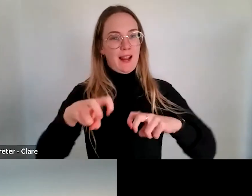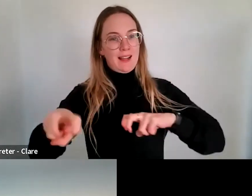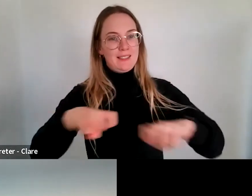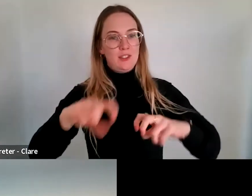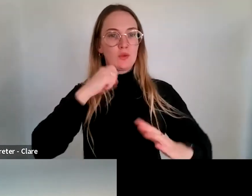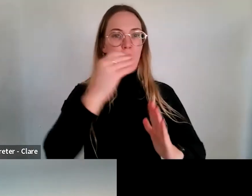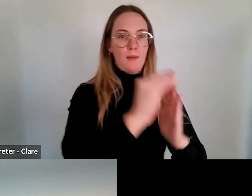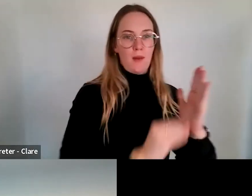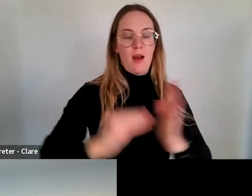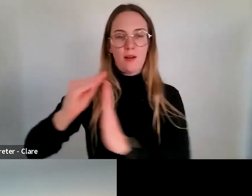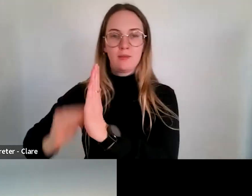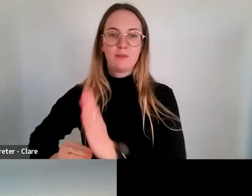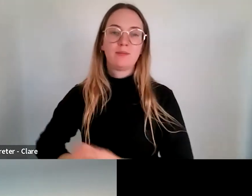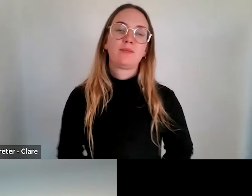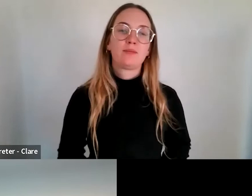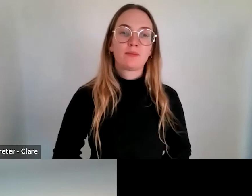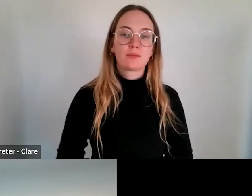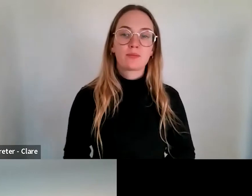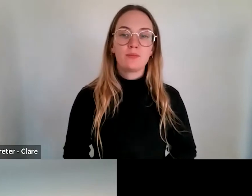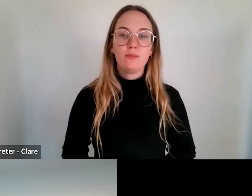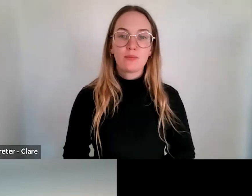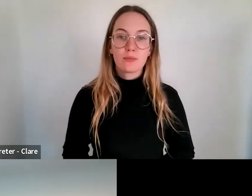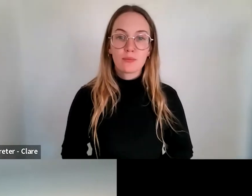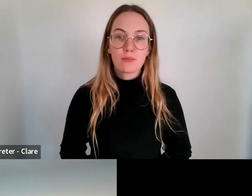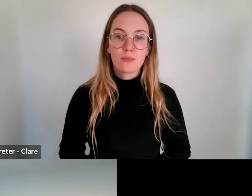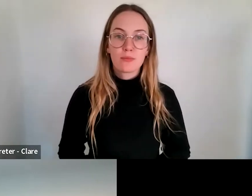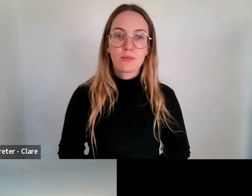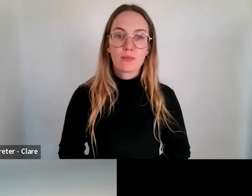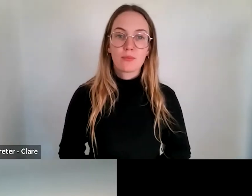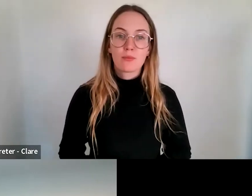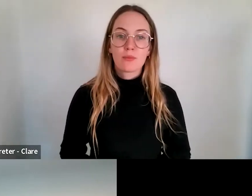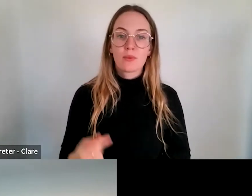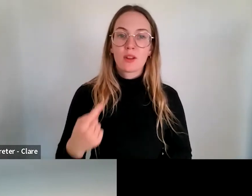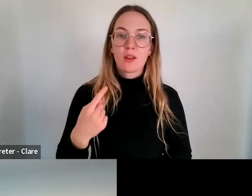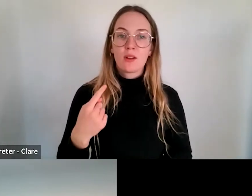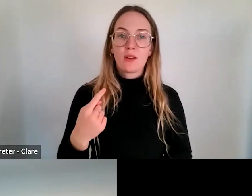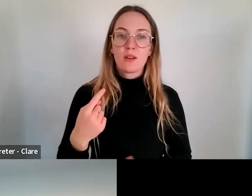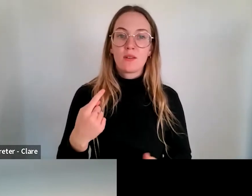Just on that, Andy, I think a question generally has been,